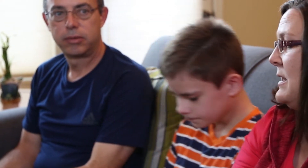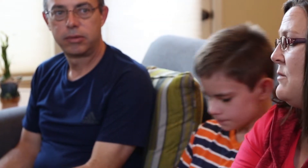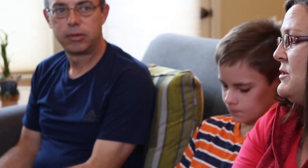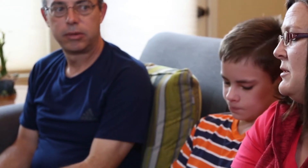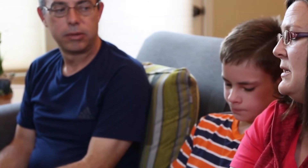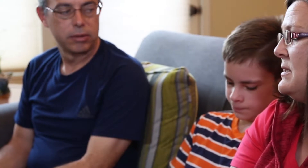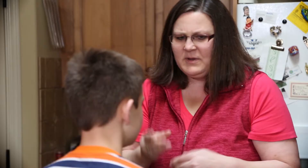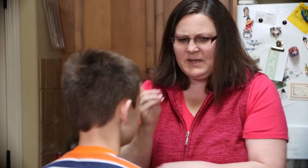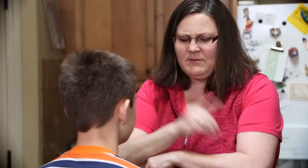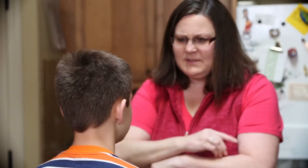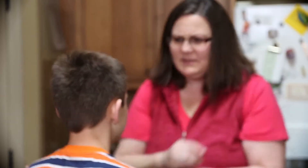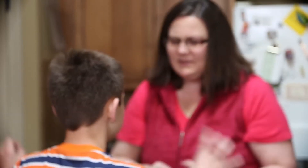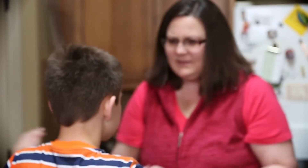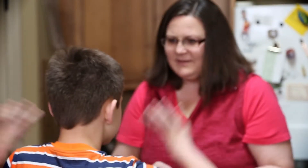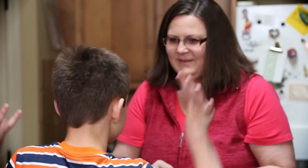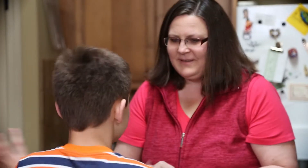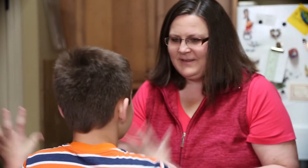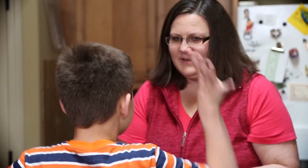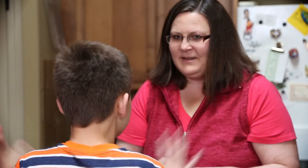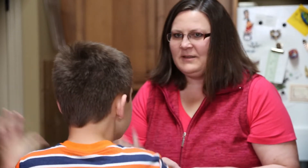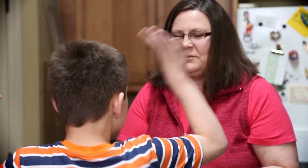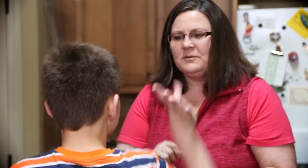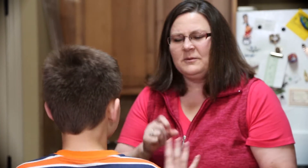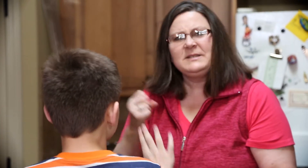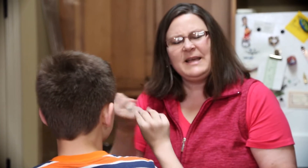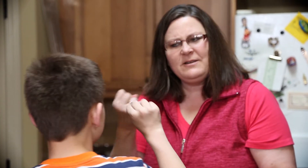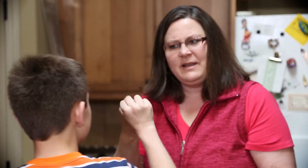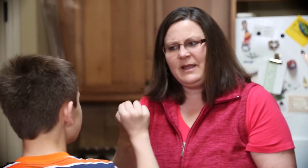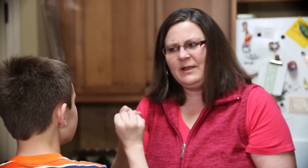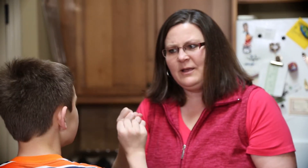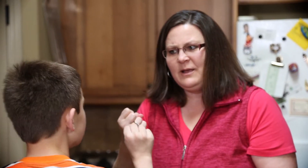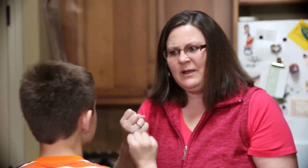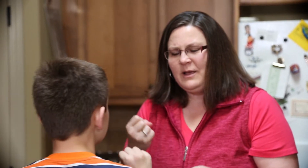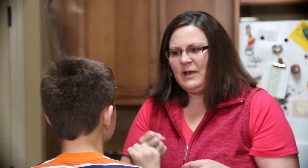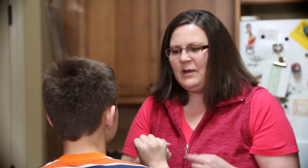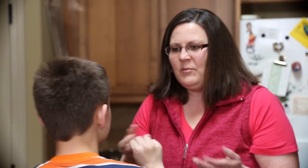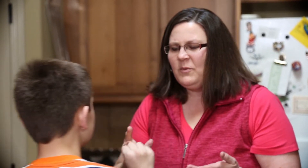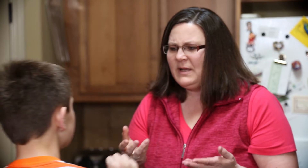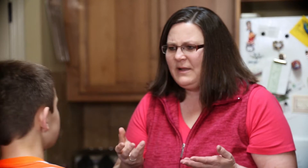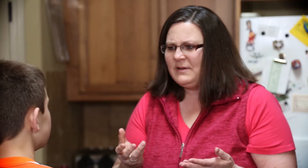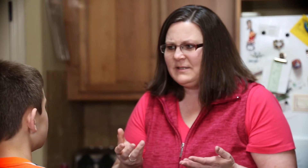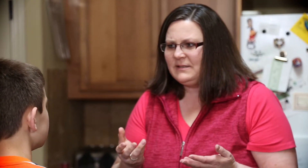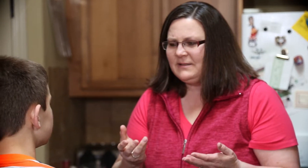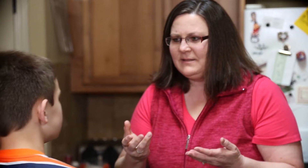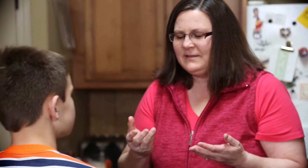So if you hadn't discovered sign language, where do you think his communication abilities and skills would be today?